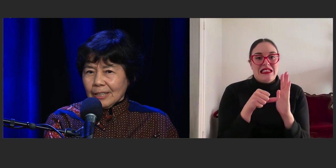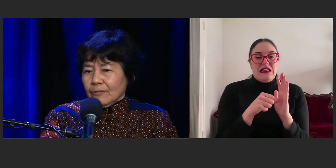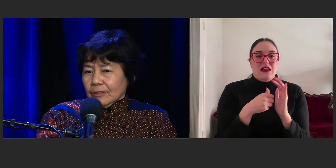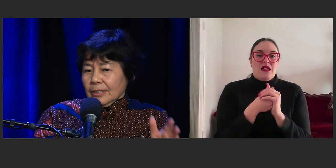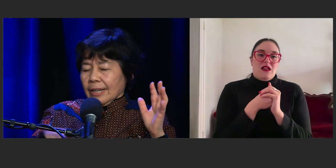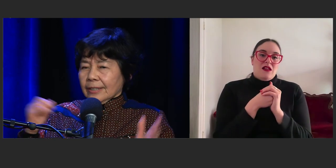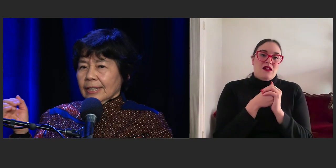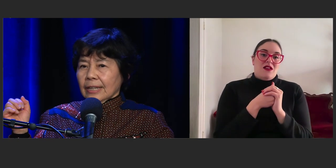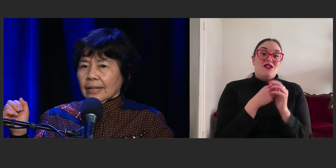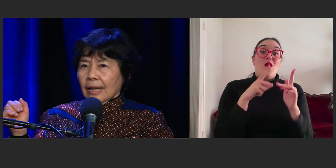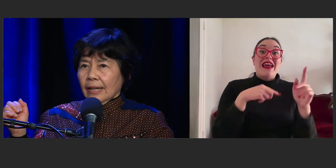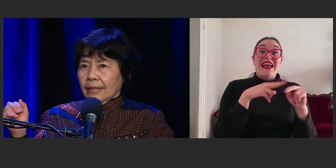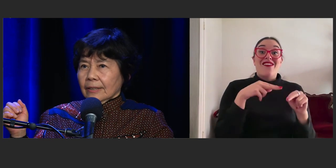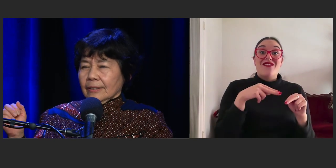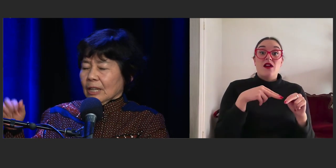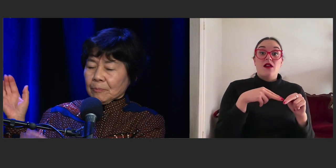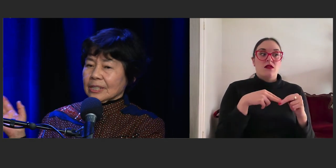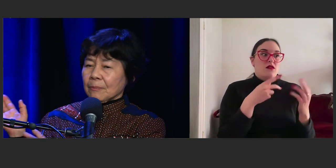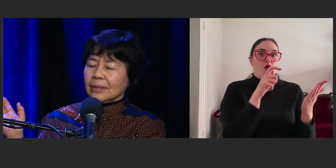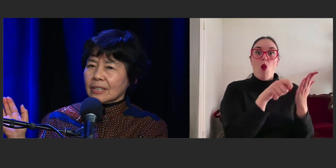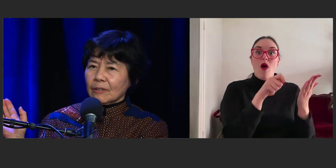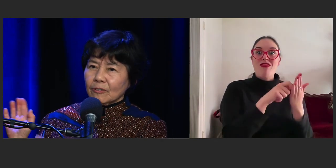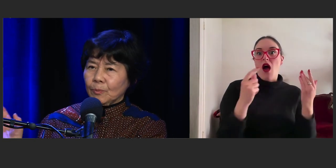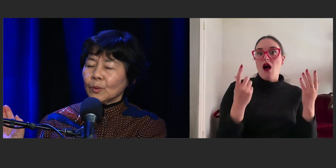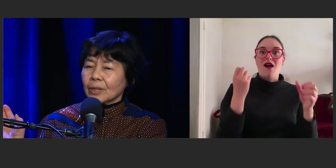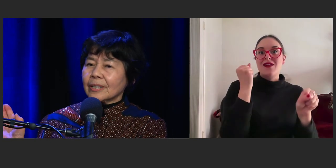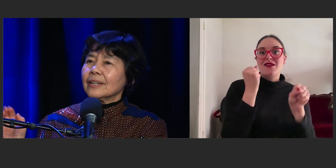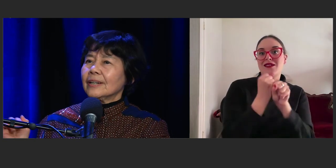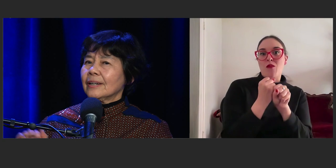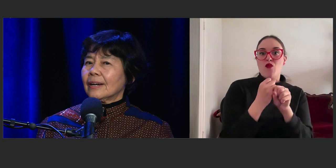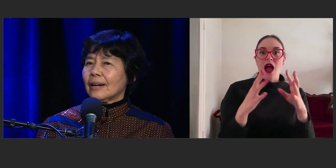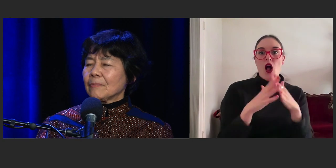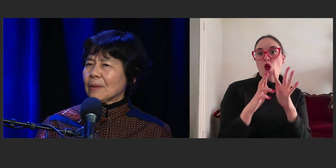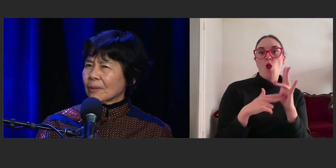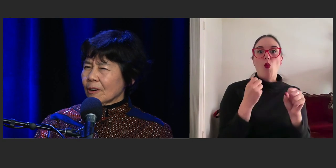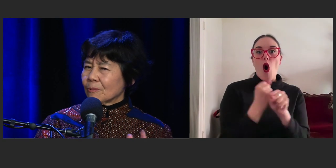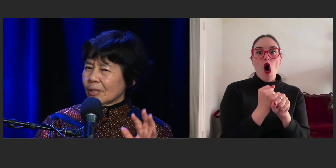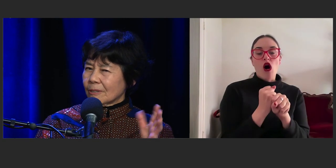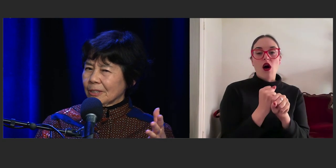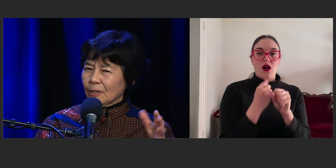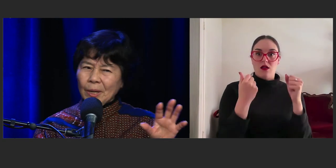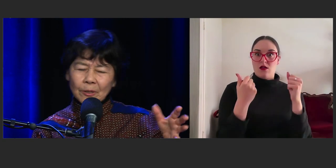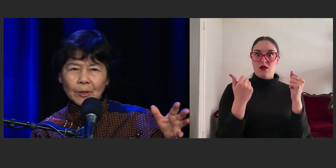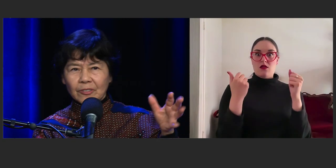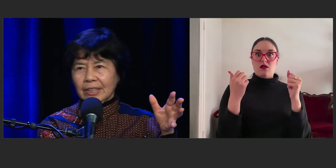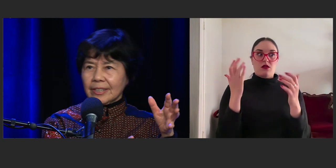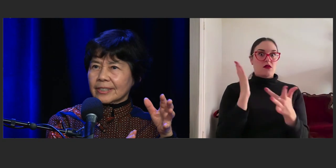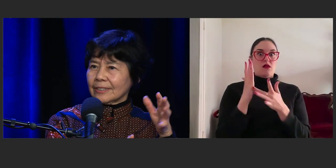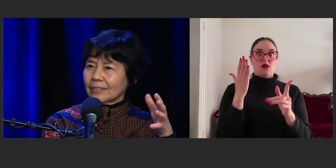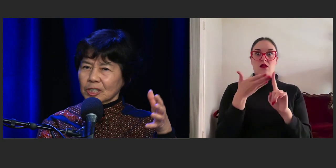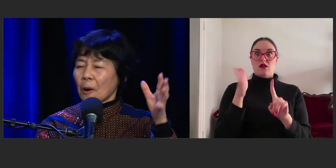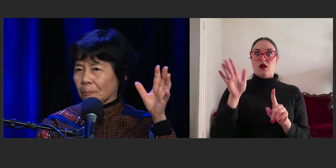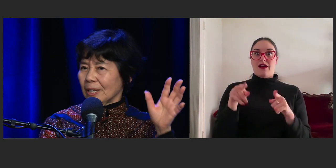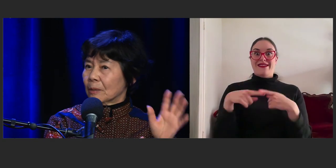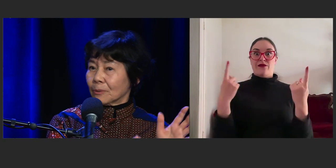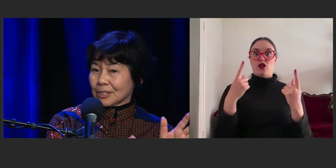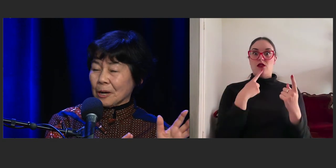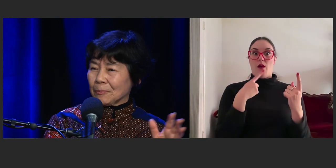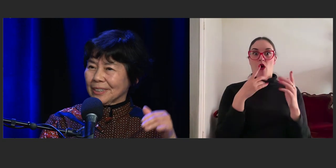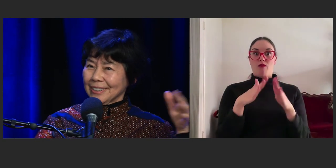and you've suddenly done some other type of book, they go, "Well, where do we fit this in the shop, "in a bookshop?"